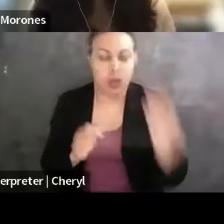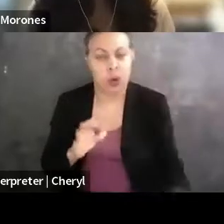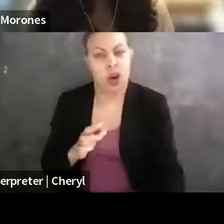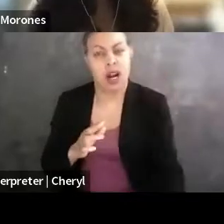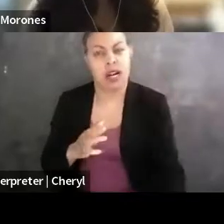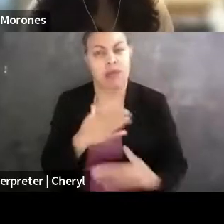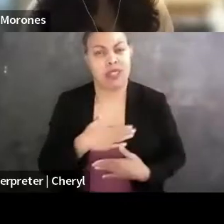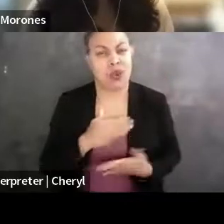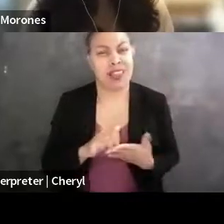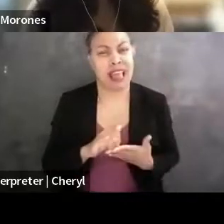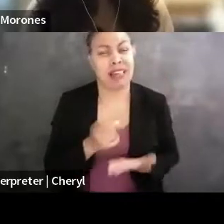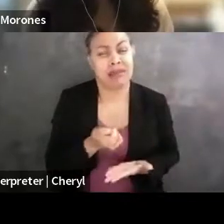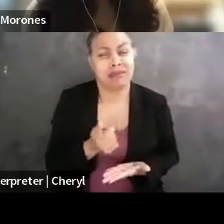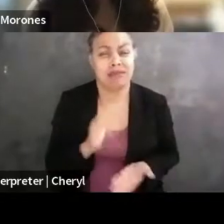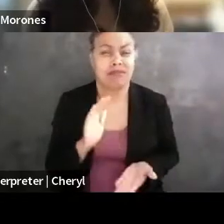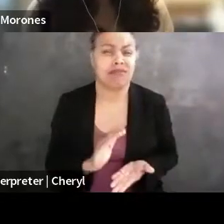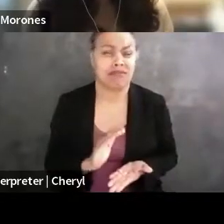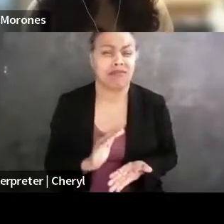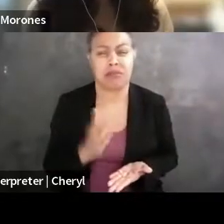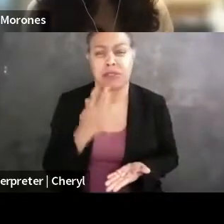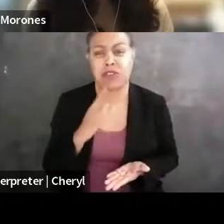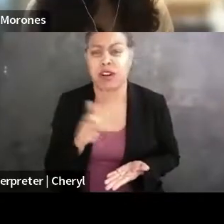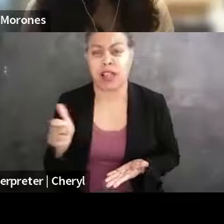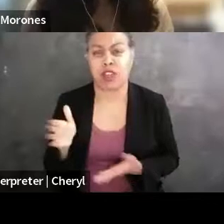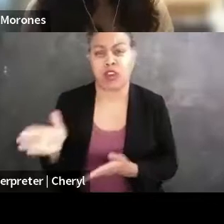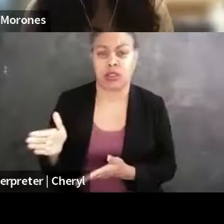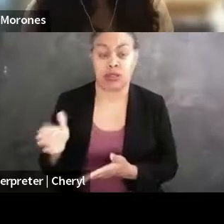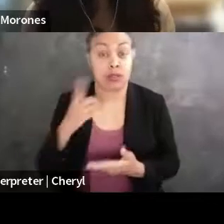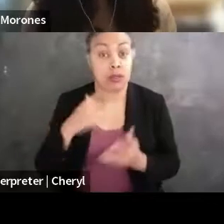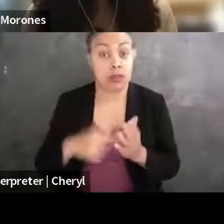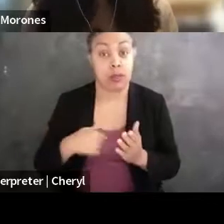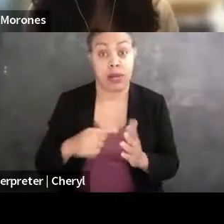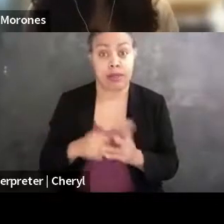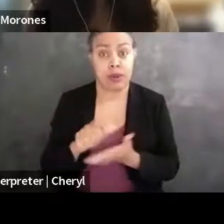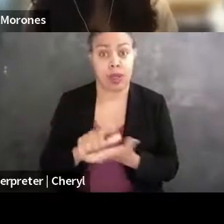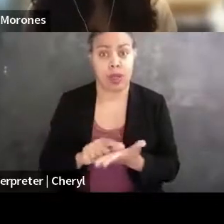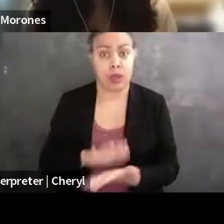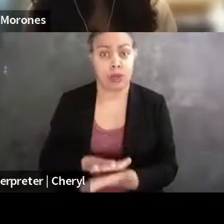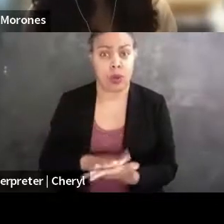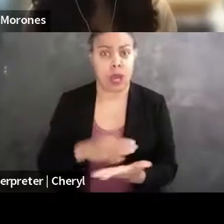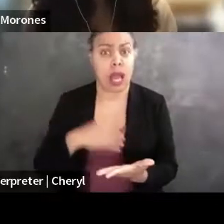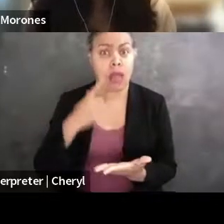I came into law school thinking that I was very interested in maybe taking a more academic route